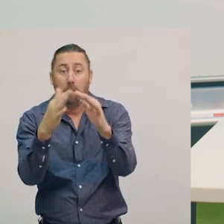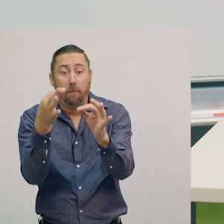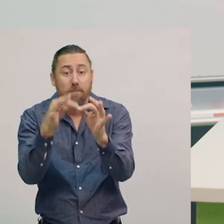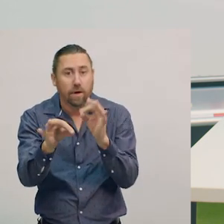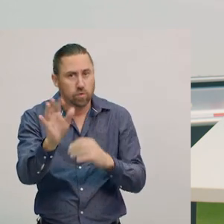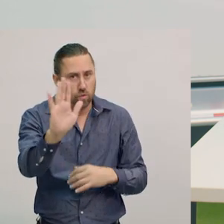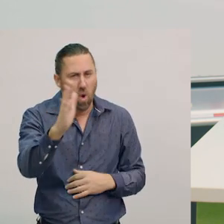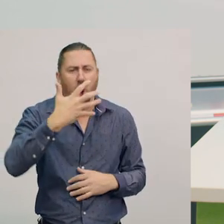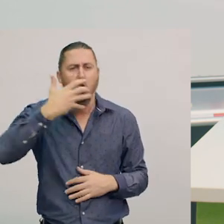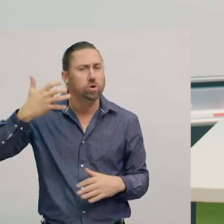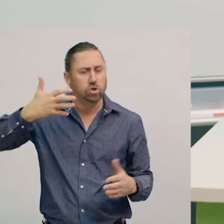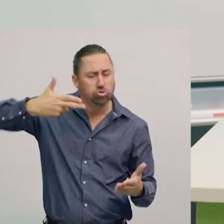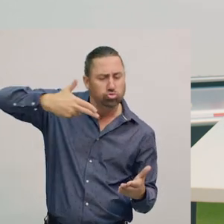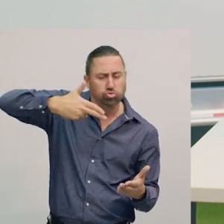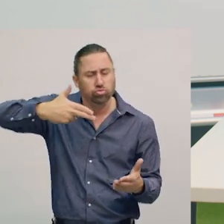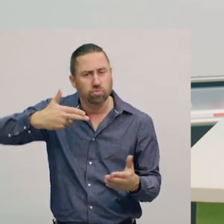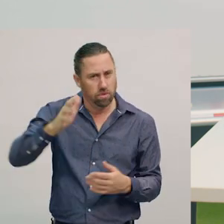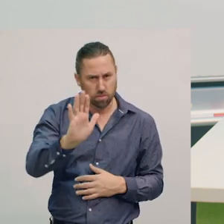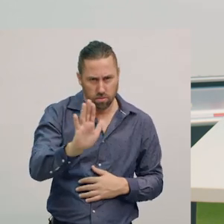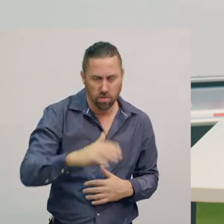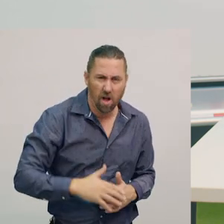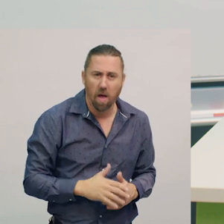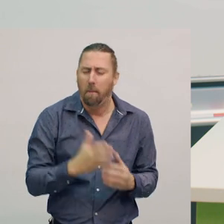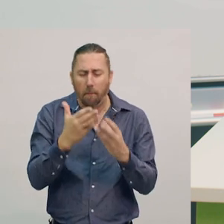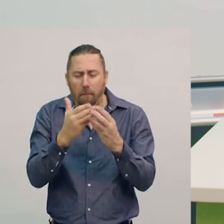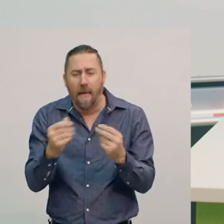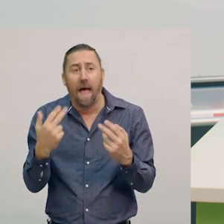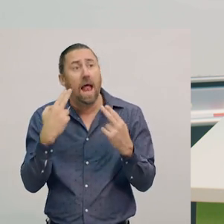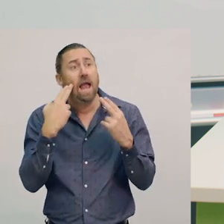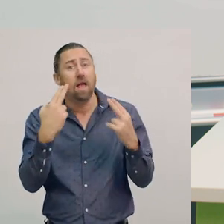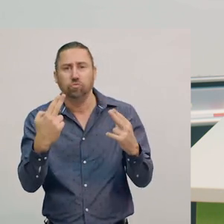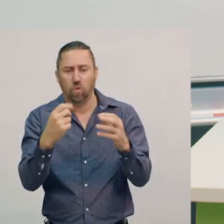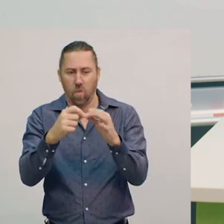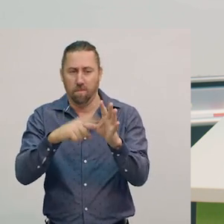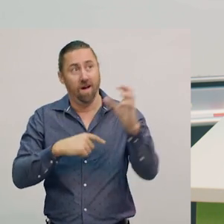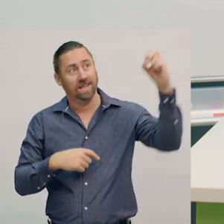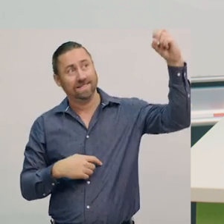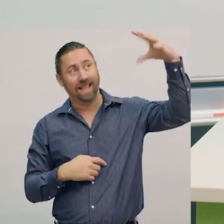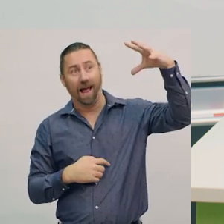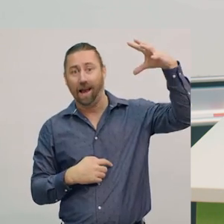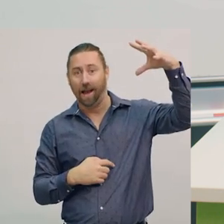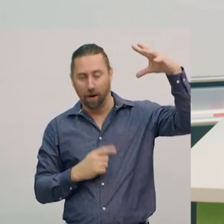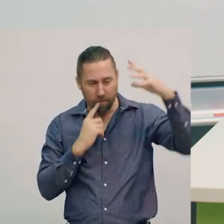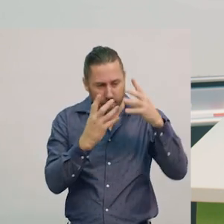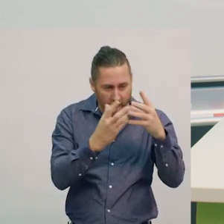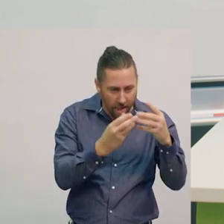But you could try melting some materials by putting them out in the hot sun, and cooling them in the fridge or the freezer.